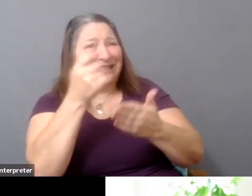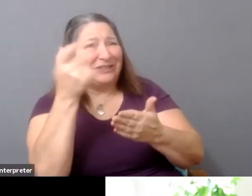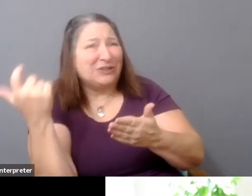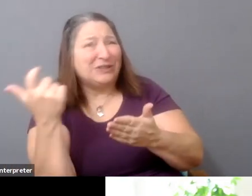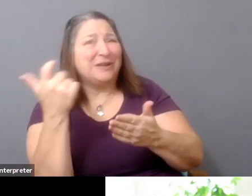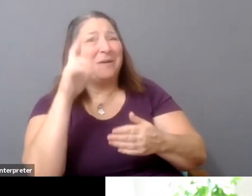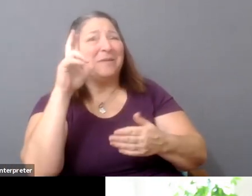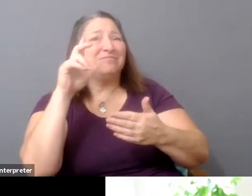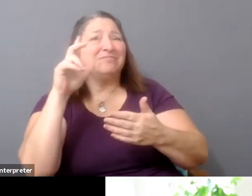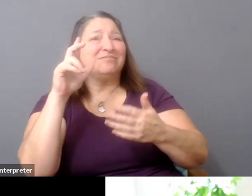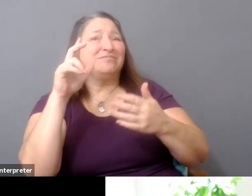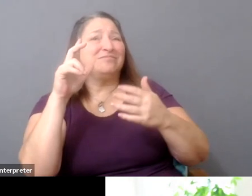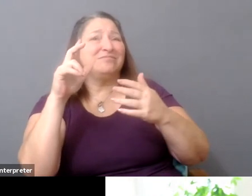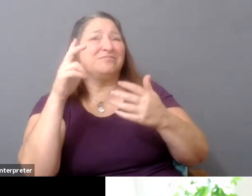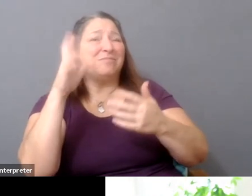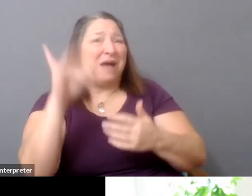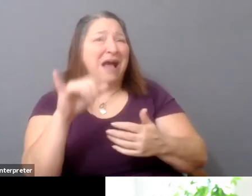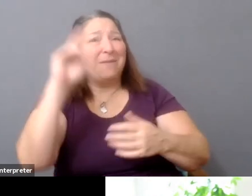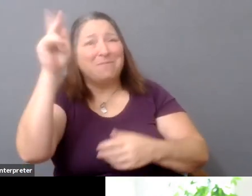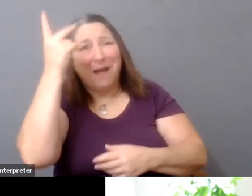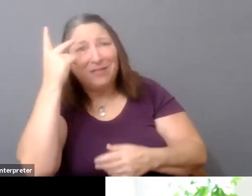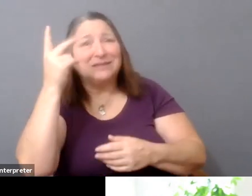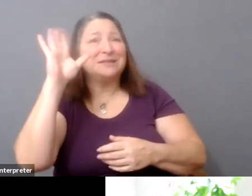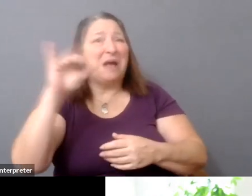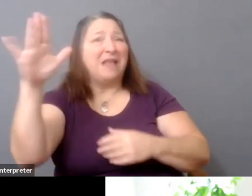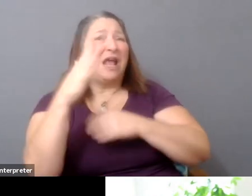for that same platform with 100-plus million viewers